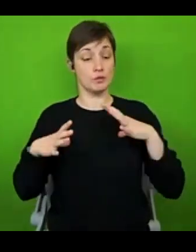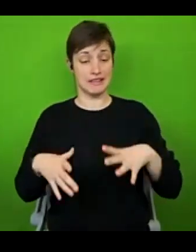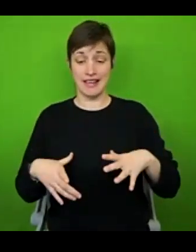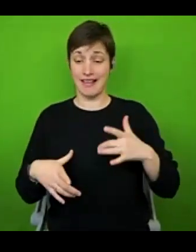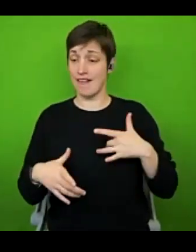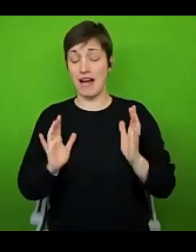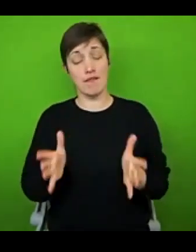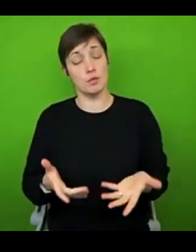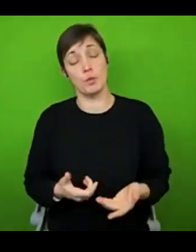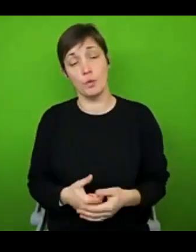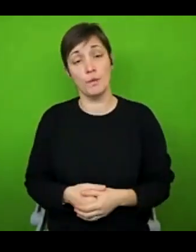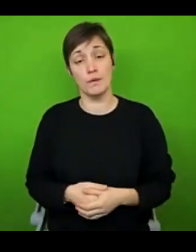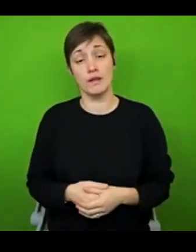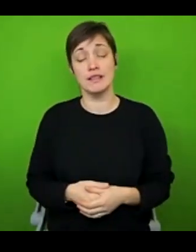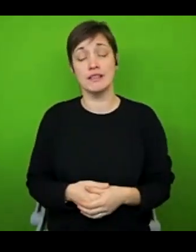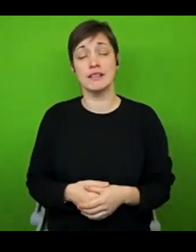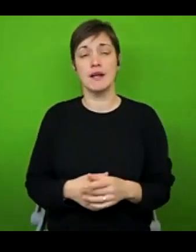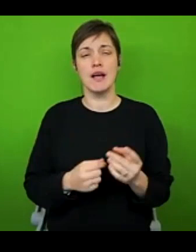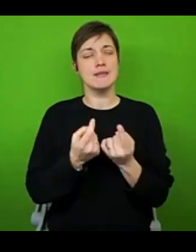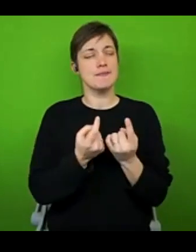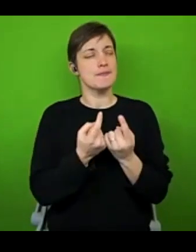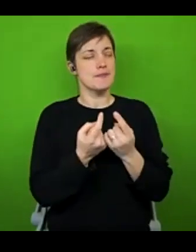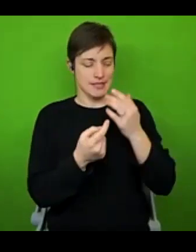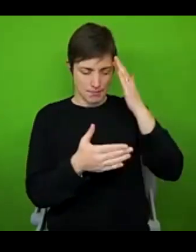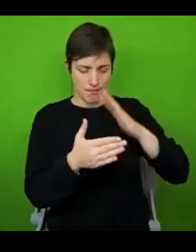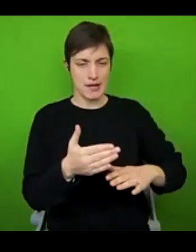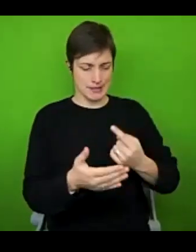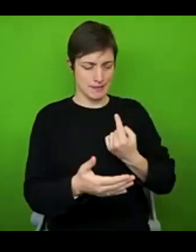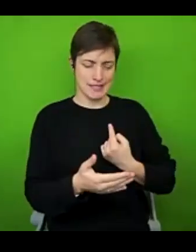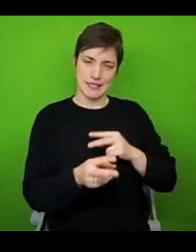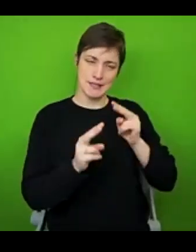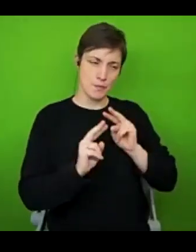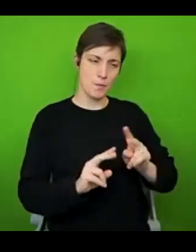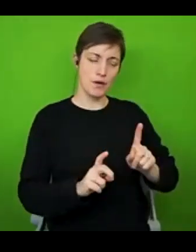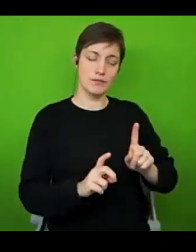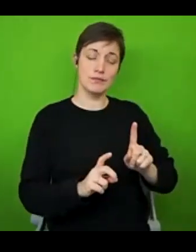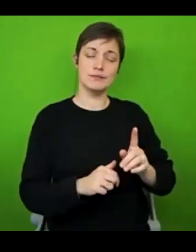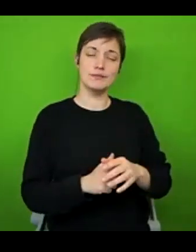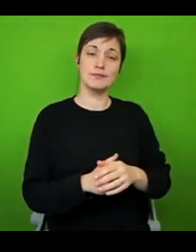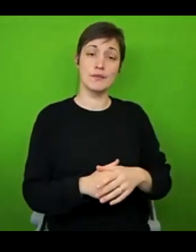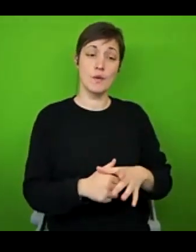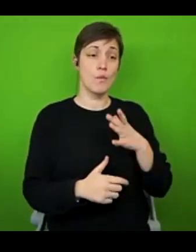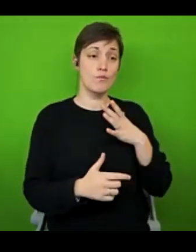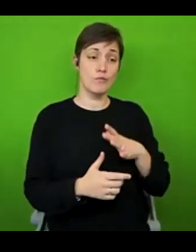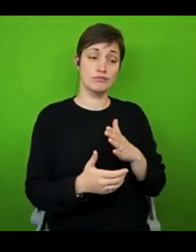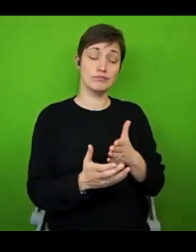And something that my experience has shown me over the last few years, is that if you want to access, appropriate support and adjustments in your everyday